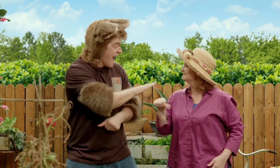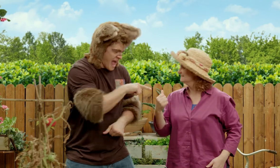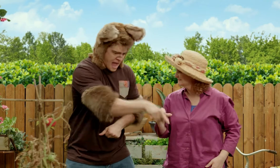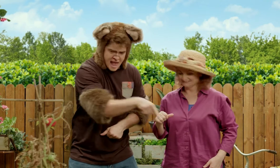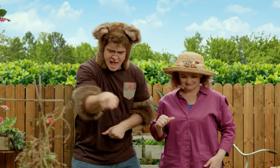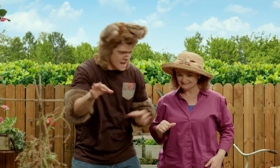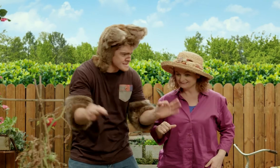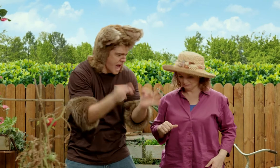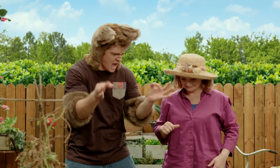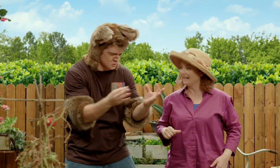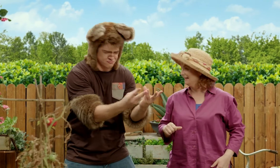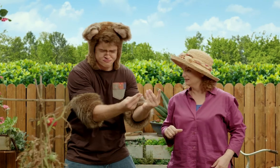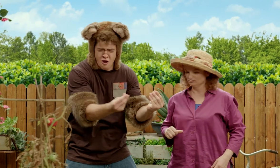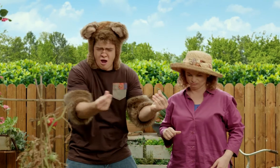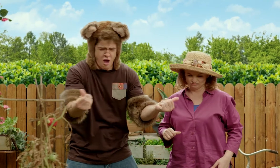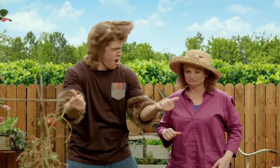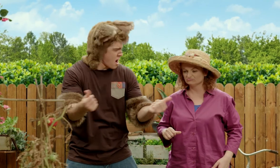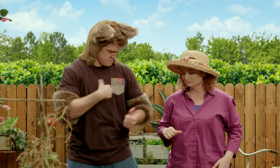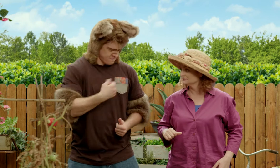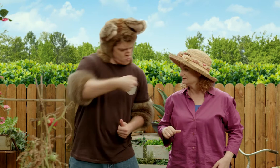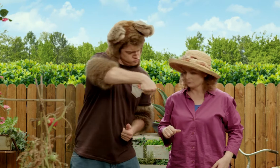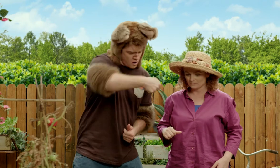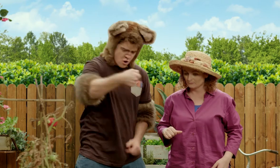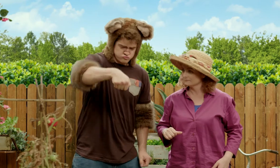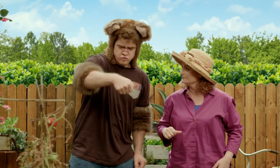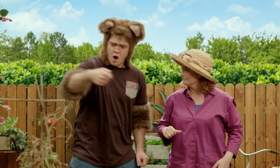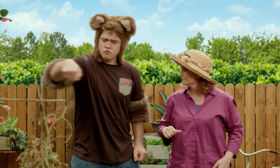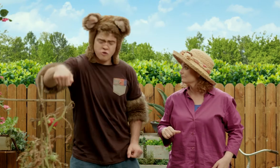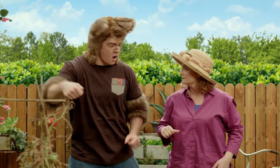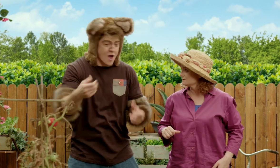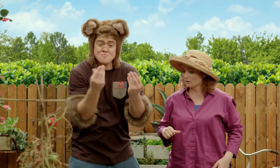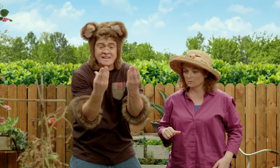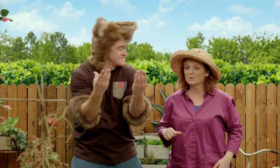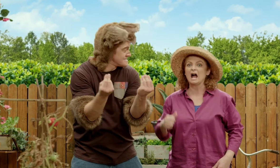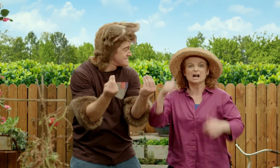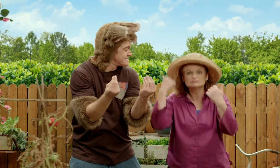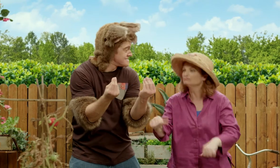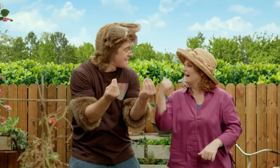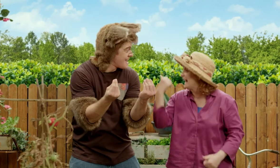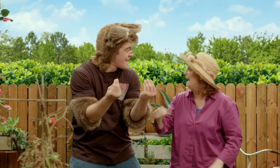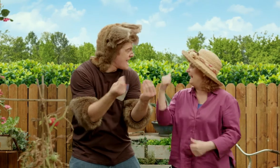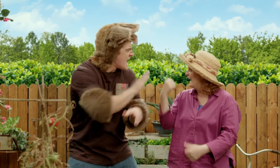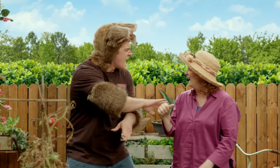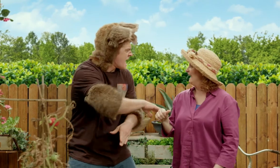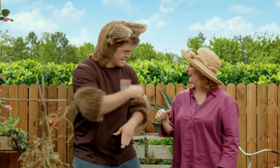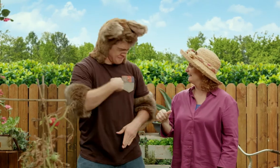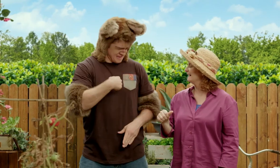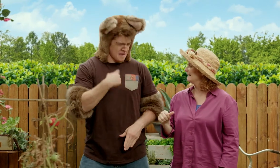and the garden was dry and I watered it and now it's wet. You're right, Possum!